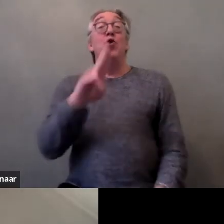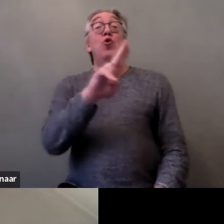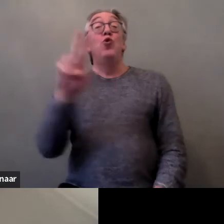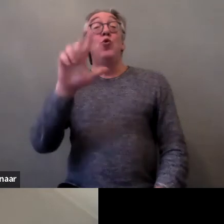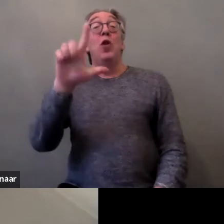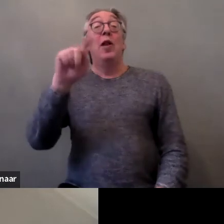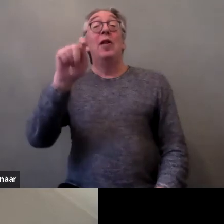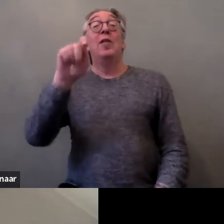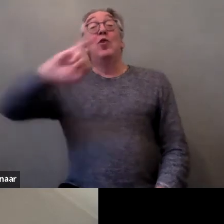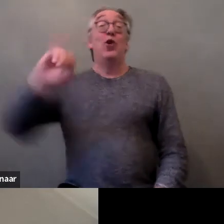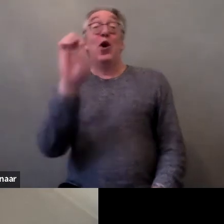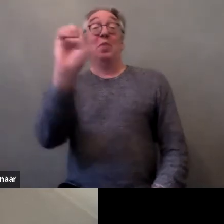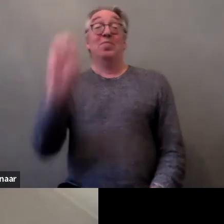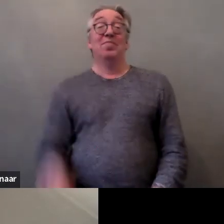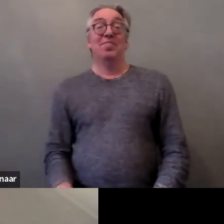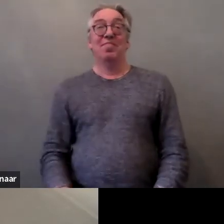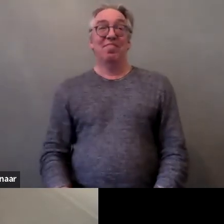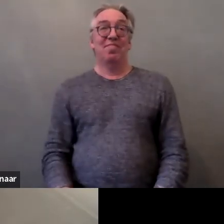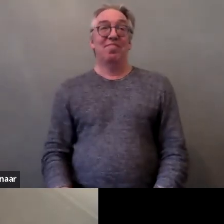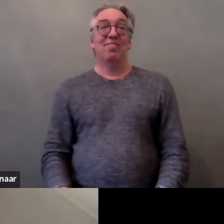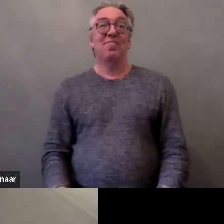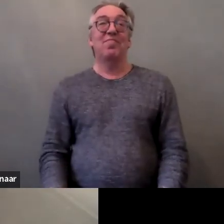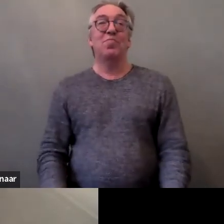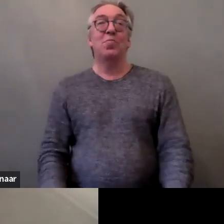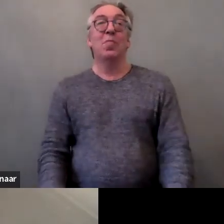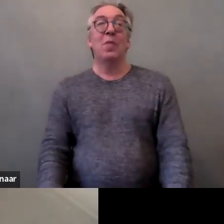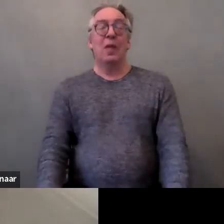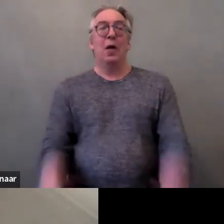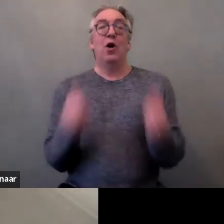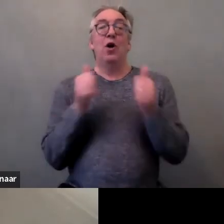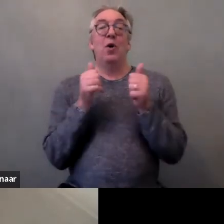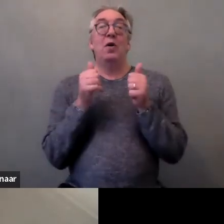Okay, wonderful. Thank you for being with us